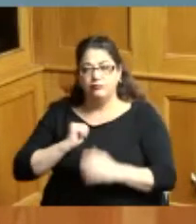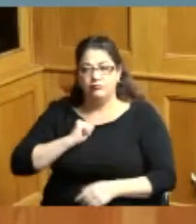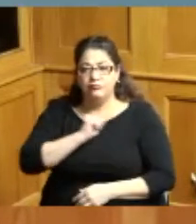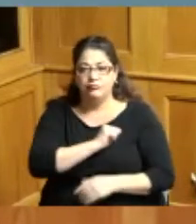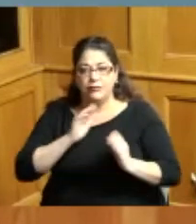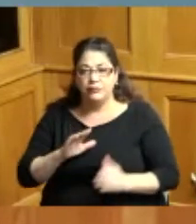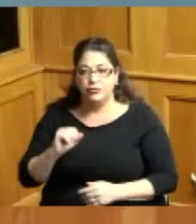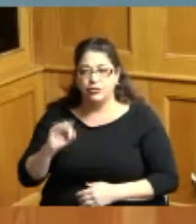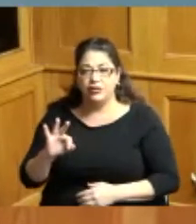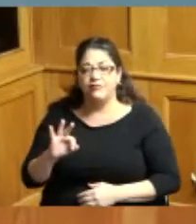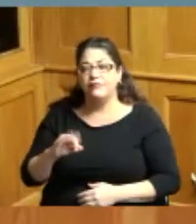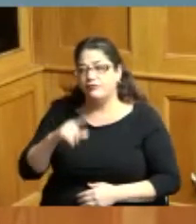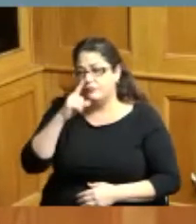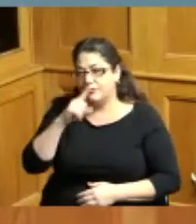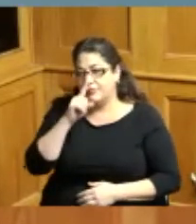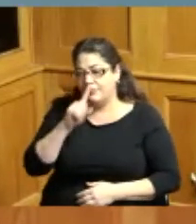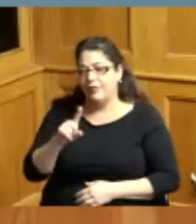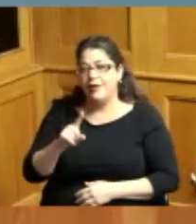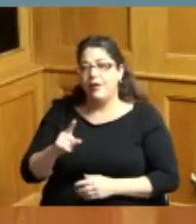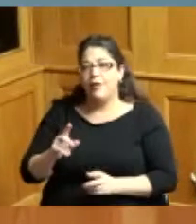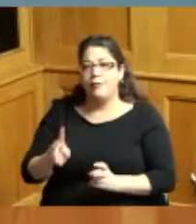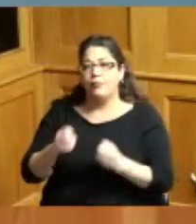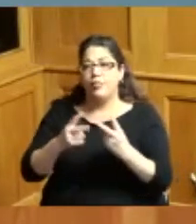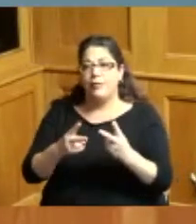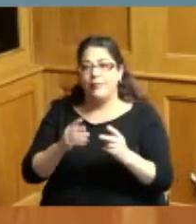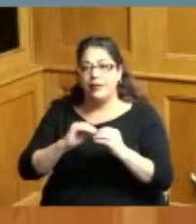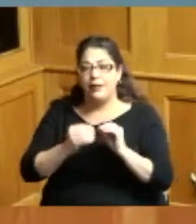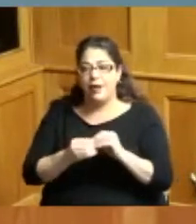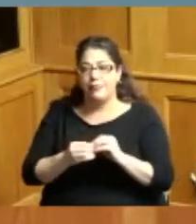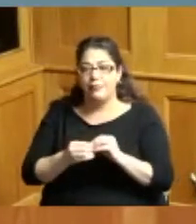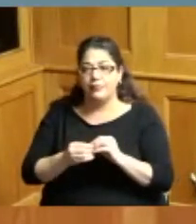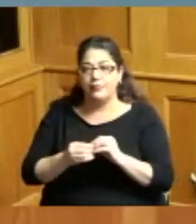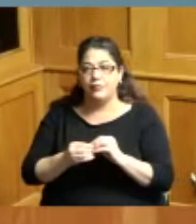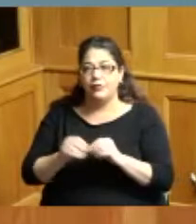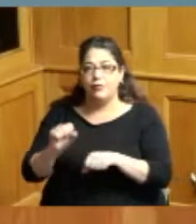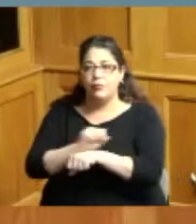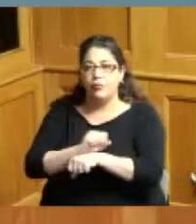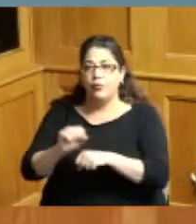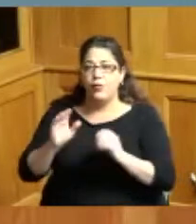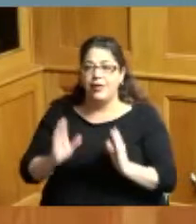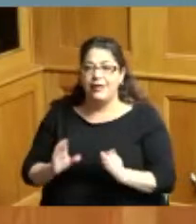the employees under Hamilton County the Board of Hamilton County are approximately well they are